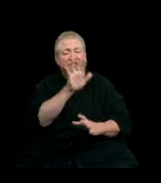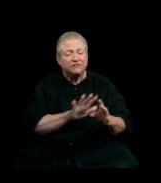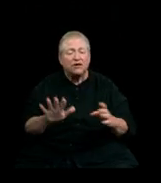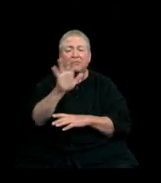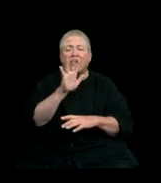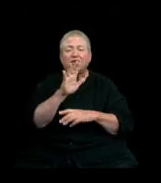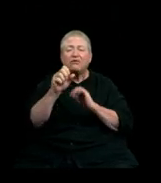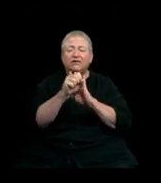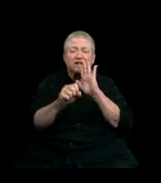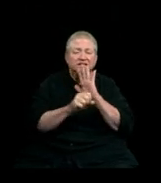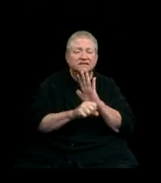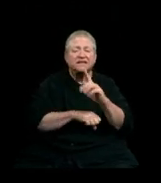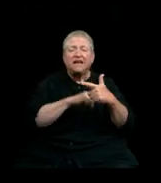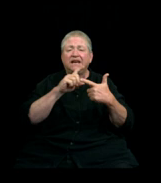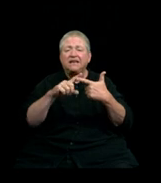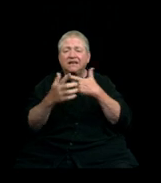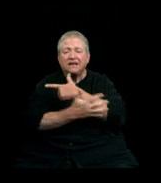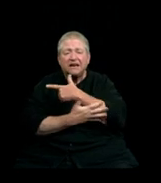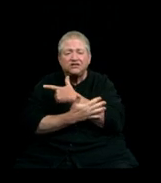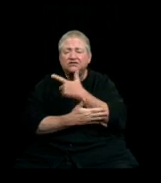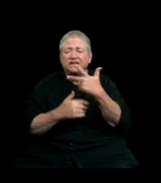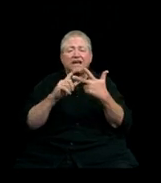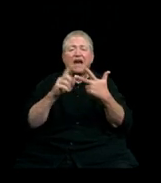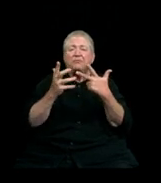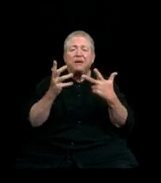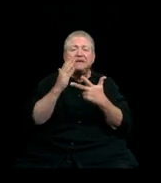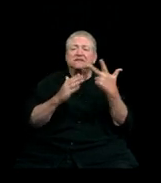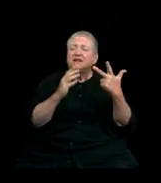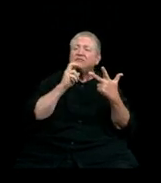and perhaps even a few from outside of the United States,